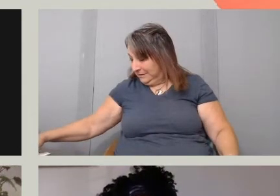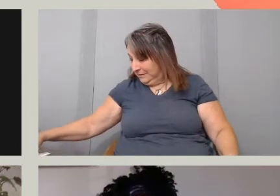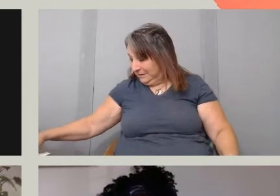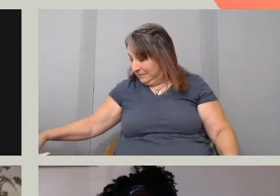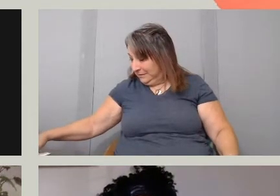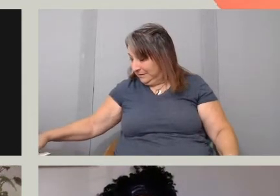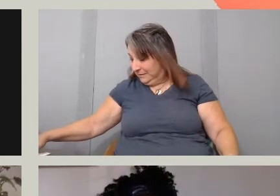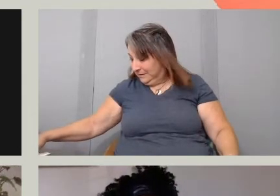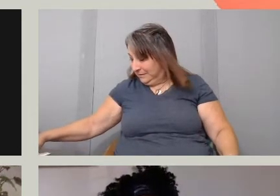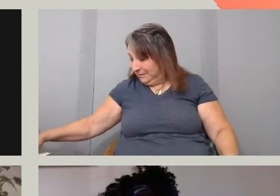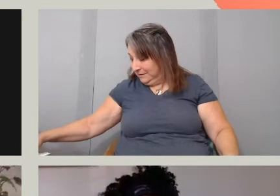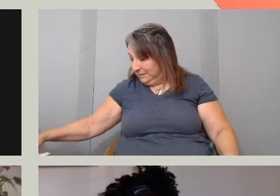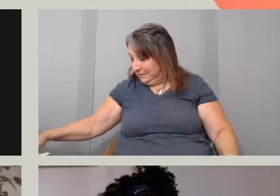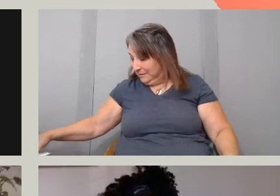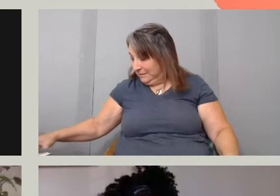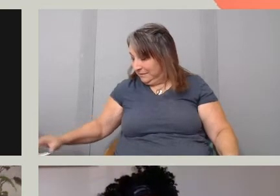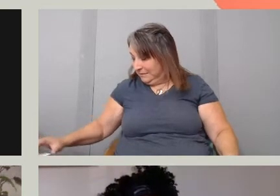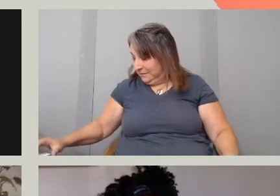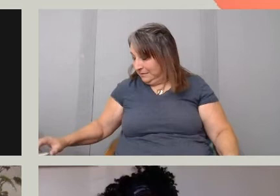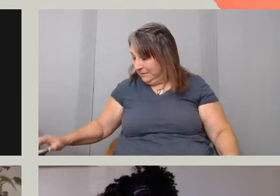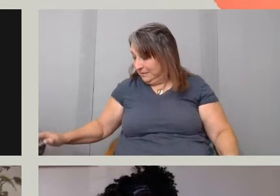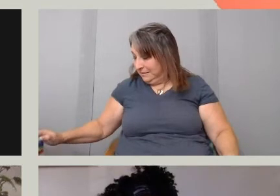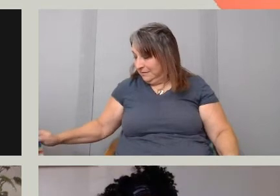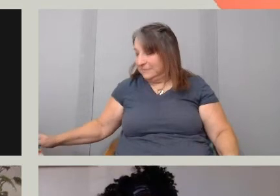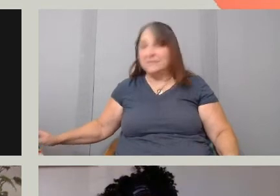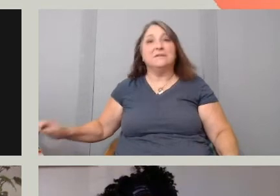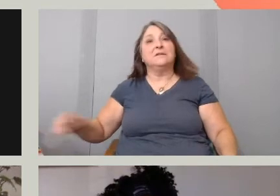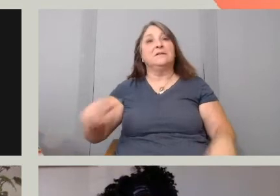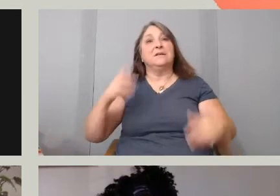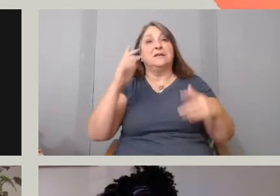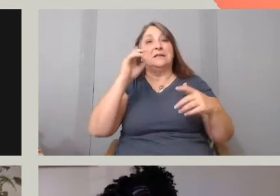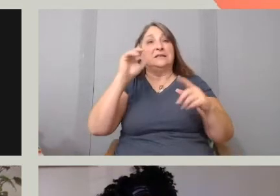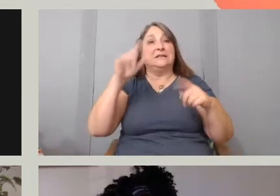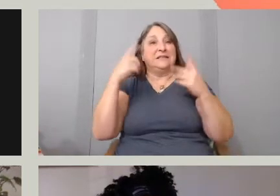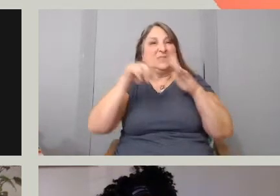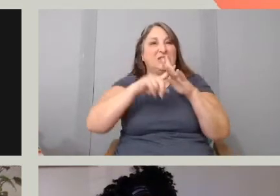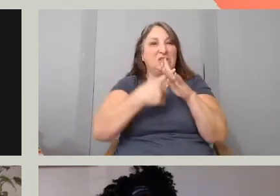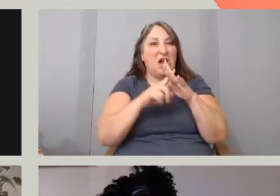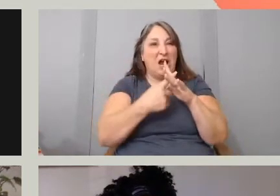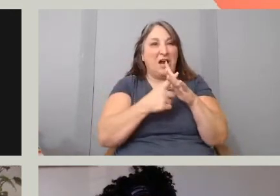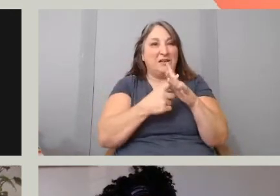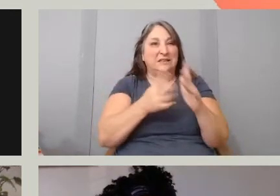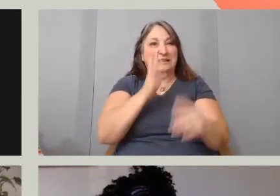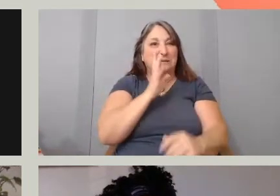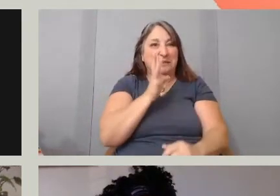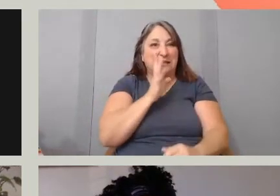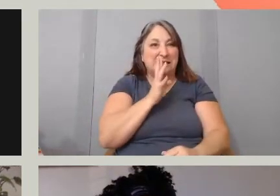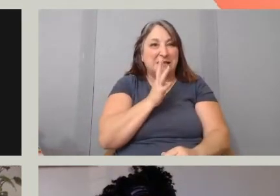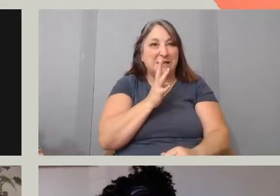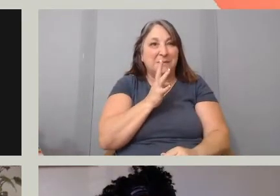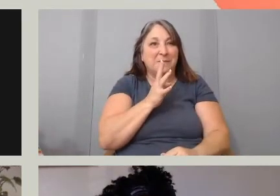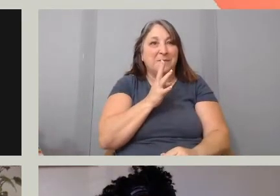Since I had started, since I was the first one to speak I guess I'll say that to leave,